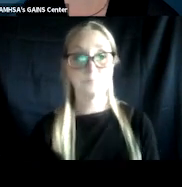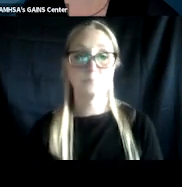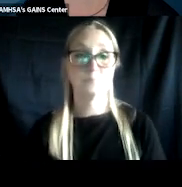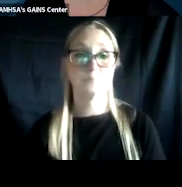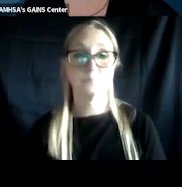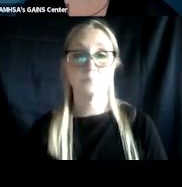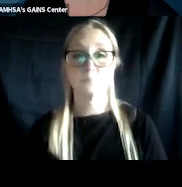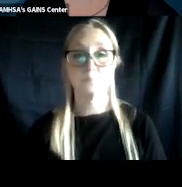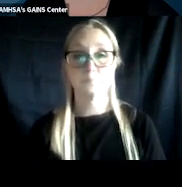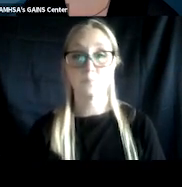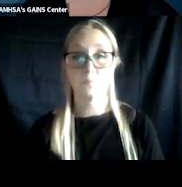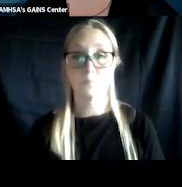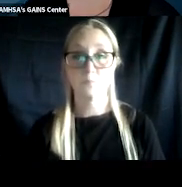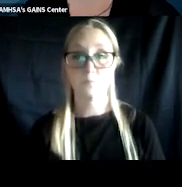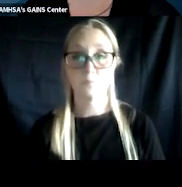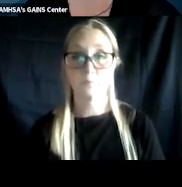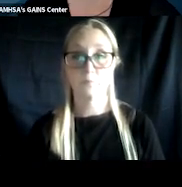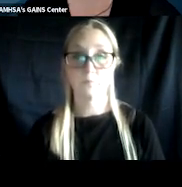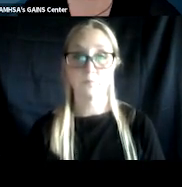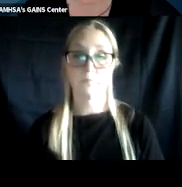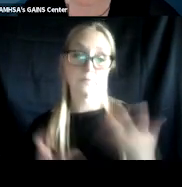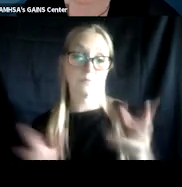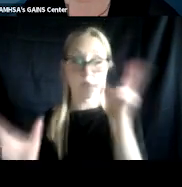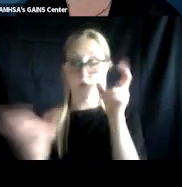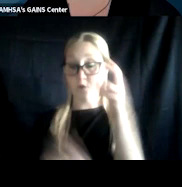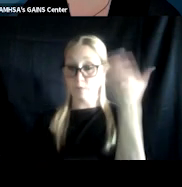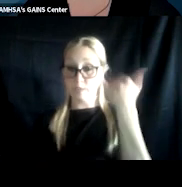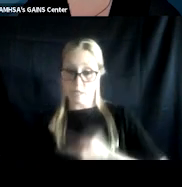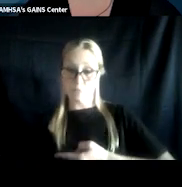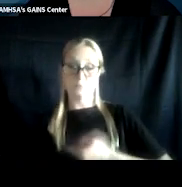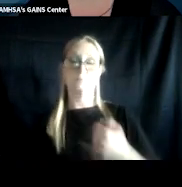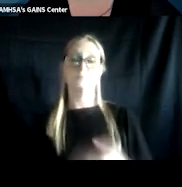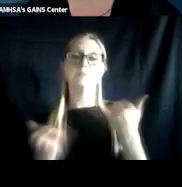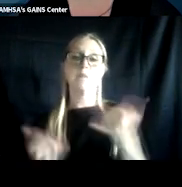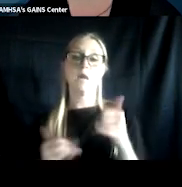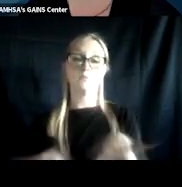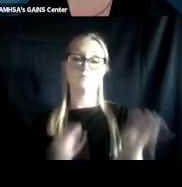So you have heard who all is presenting with you today. And now we'll take a quick look at who all